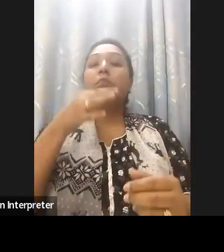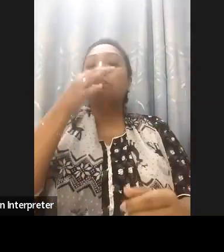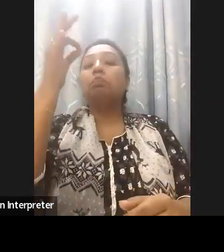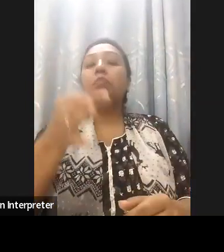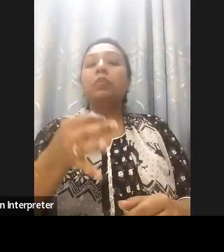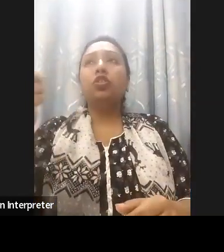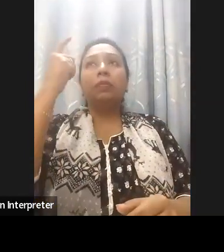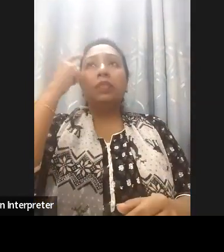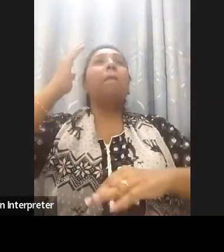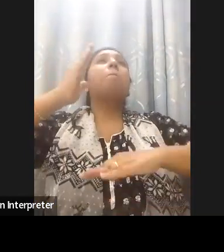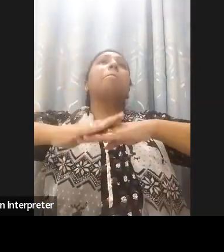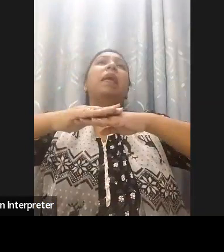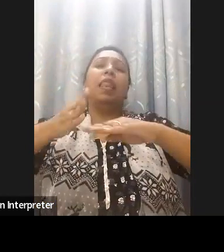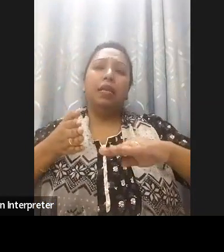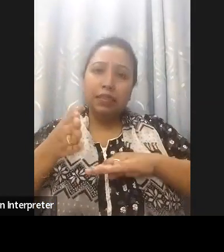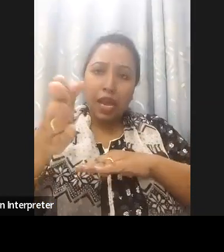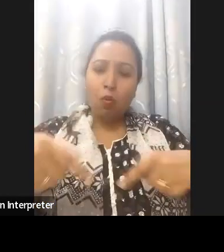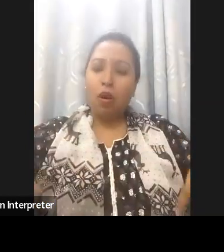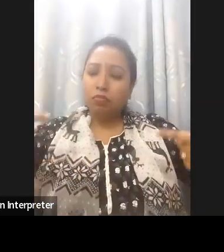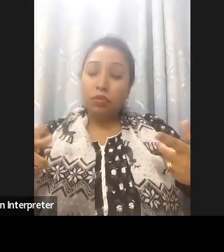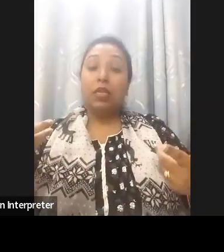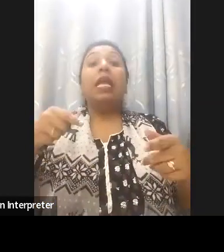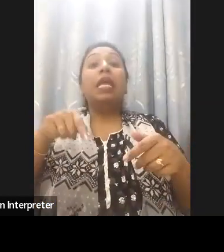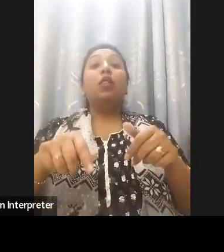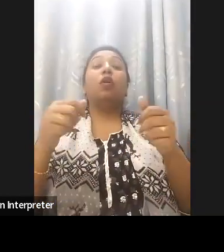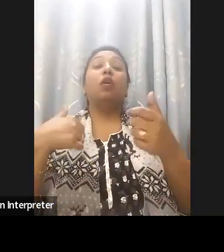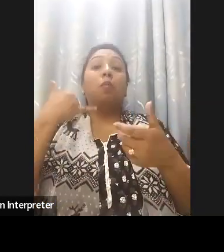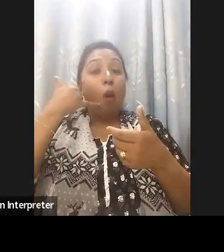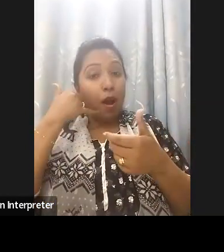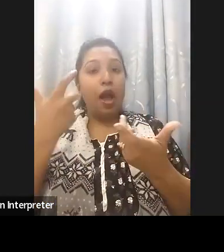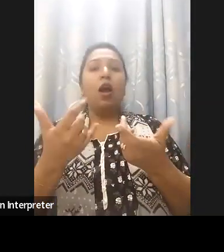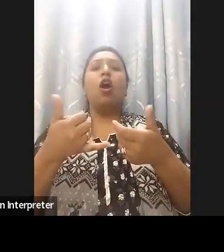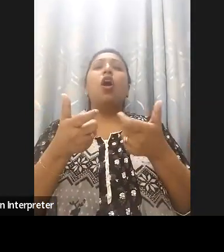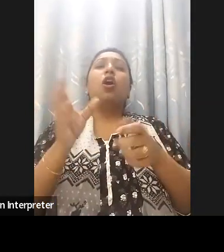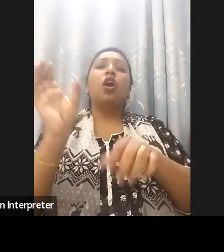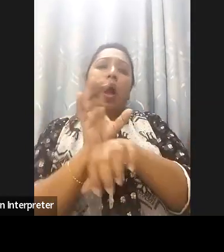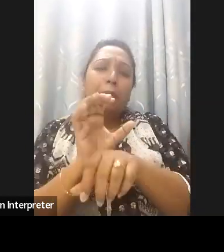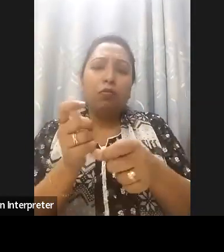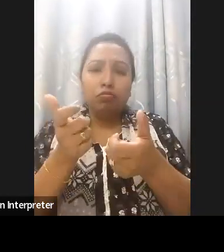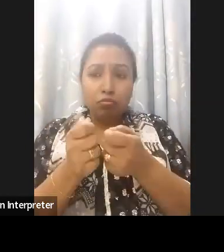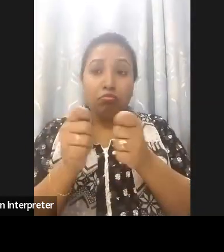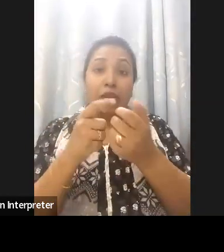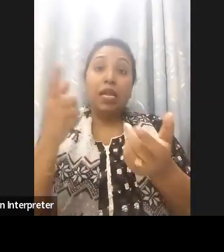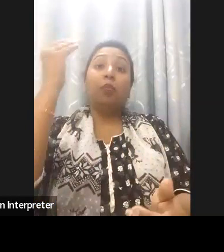and globally it was recognized and hundreds of thousands of digital service was not